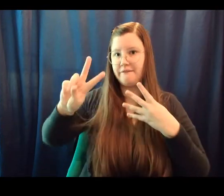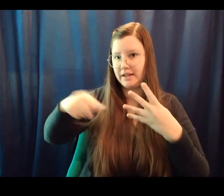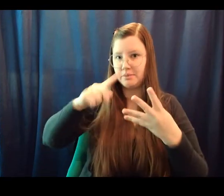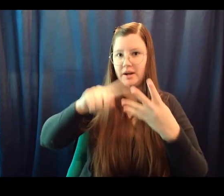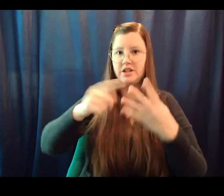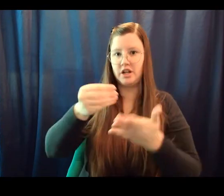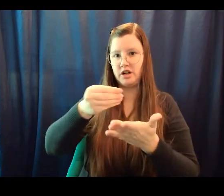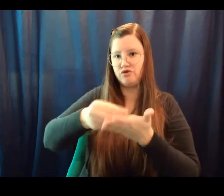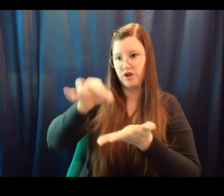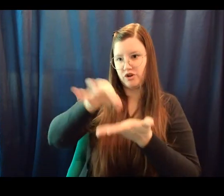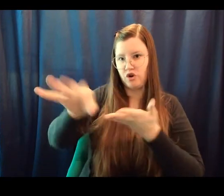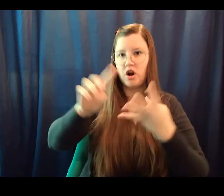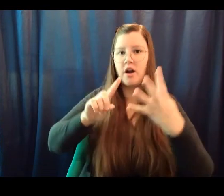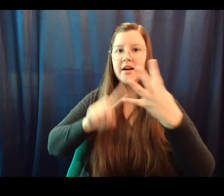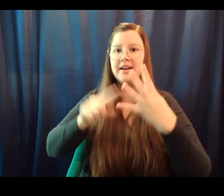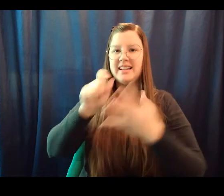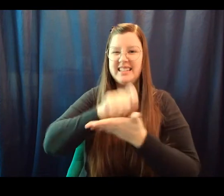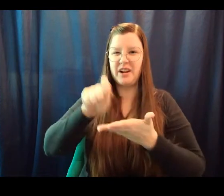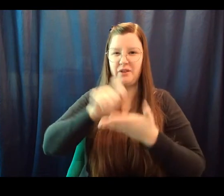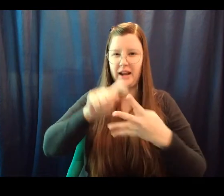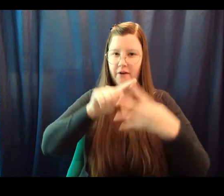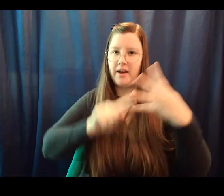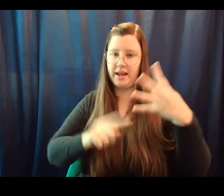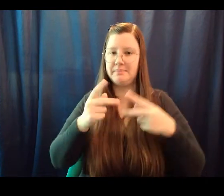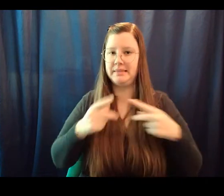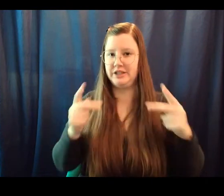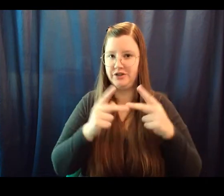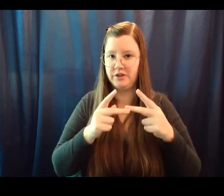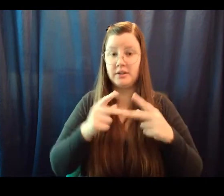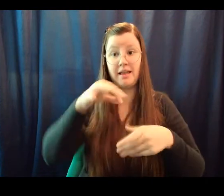Elections for these positions will occur during the week of March 8th.